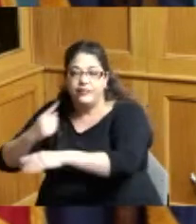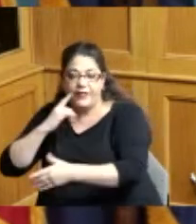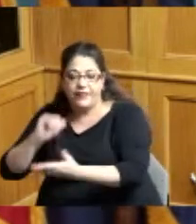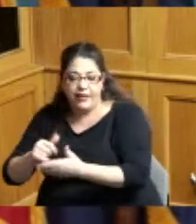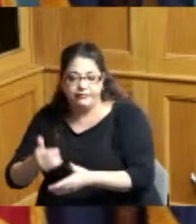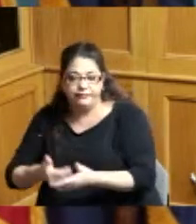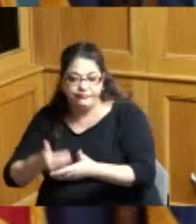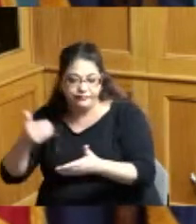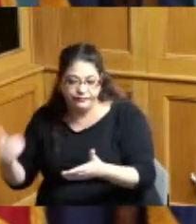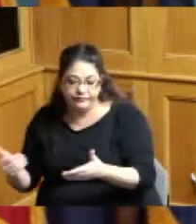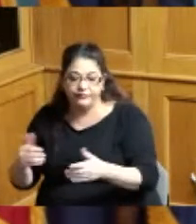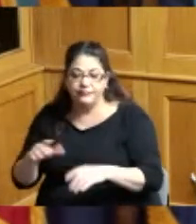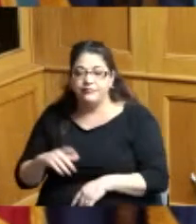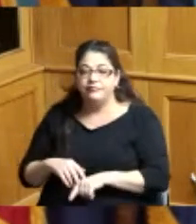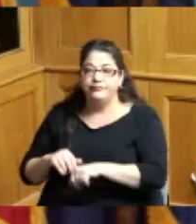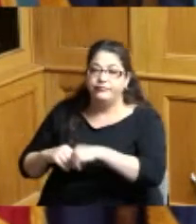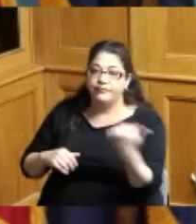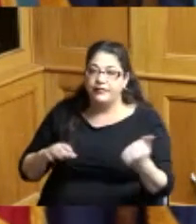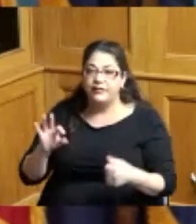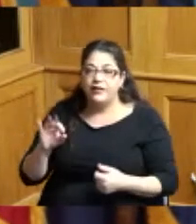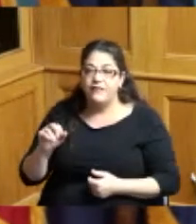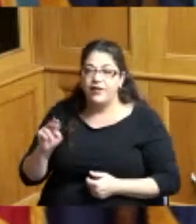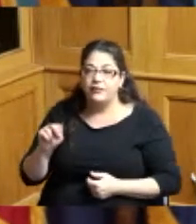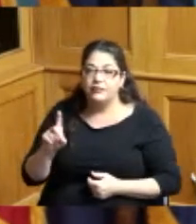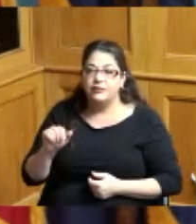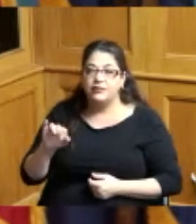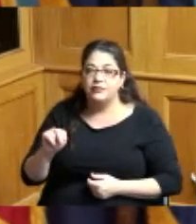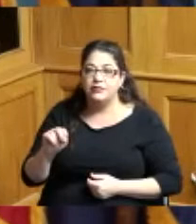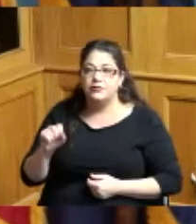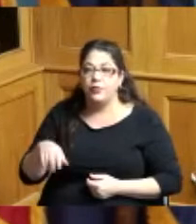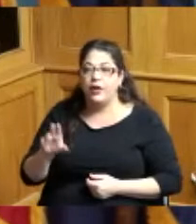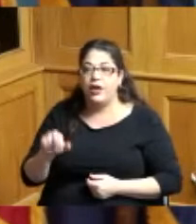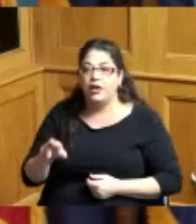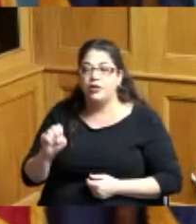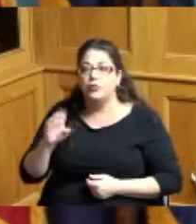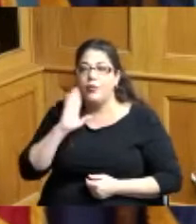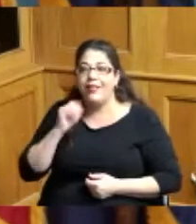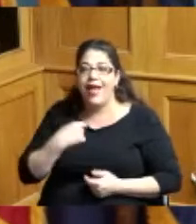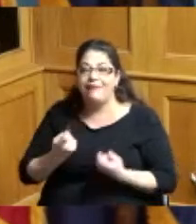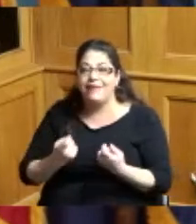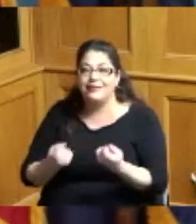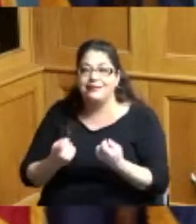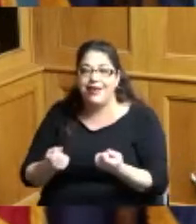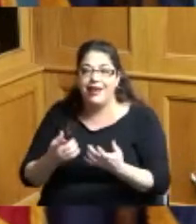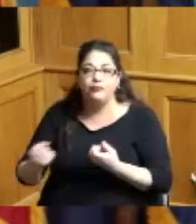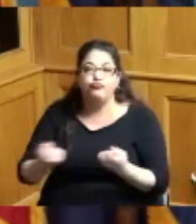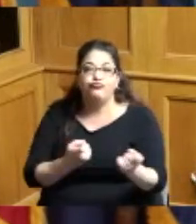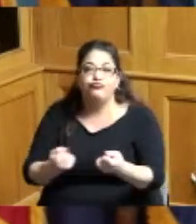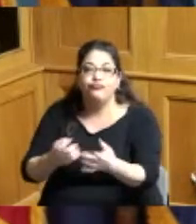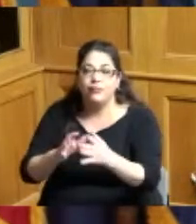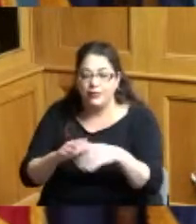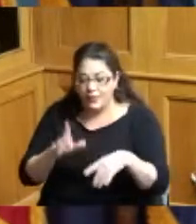at fountain square with ice skating and the Boards there the the big screen there so there'll be